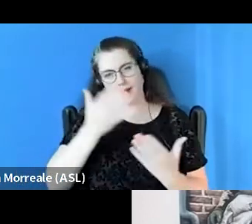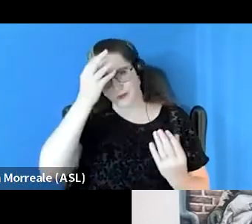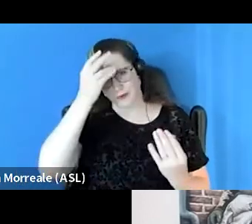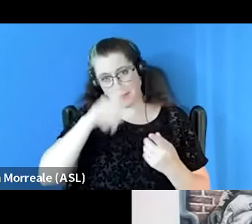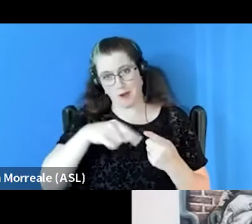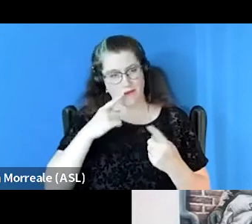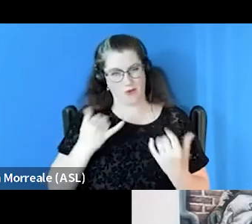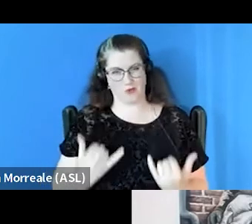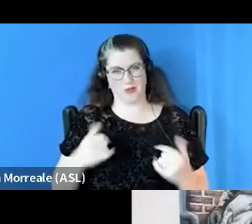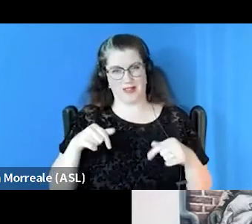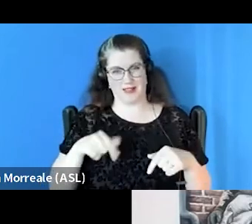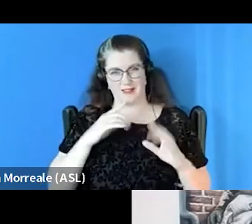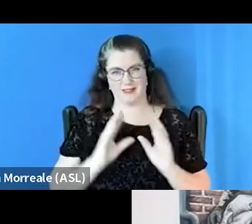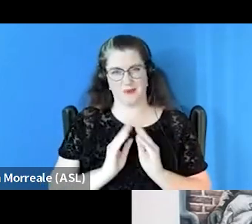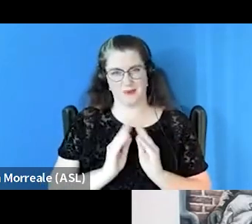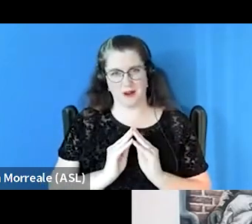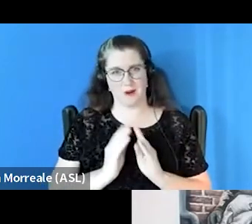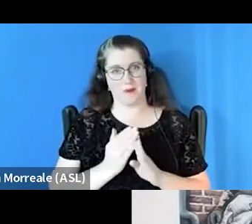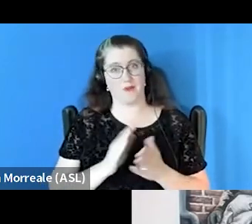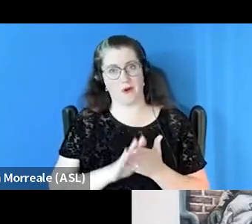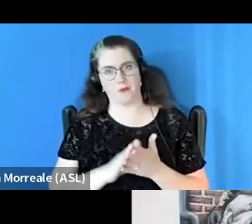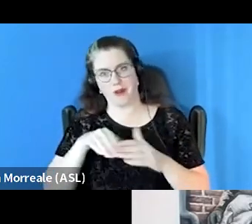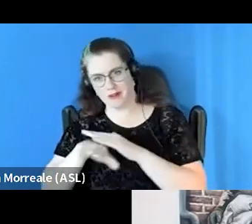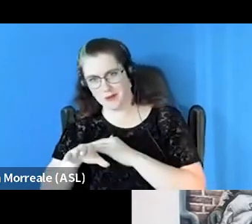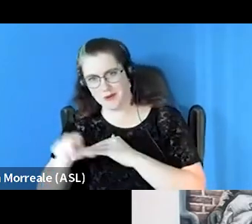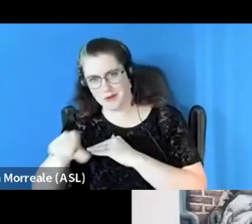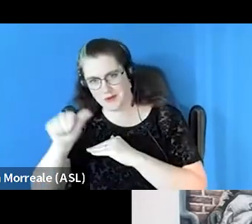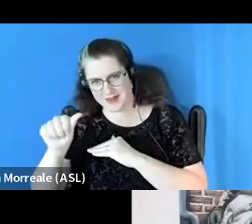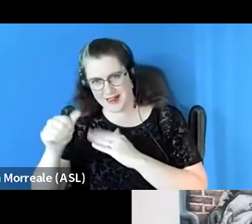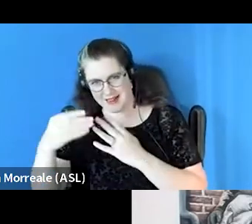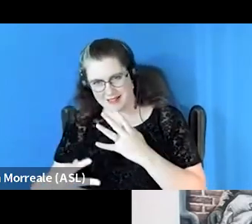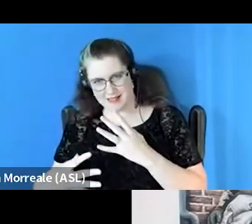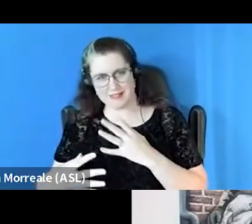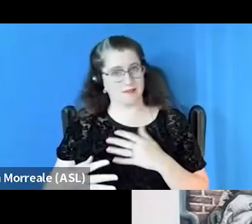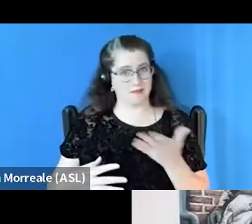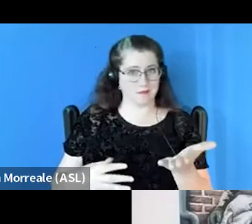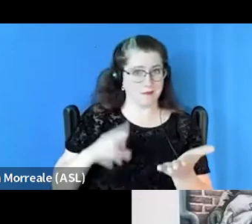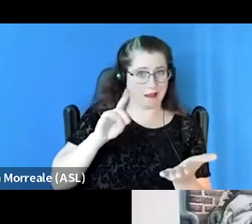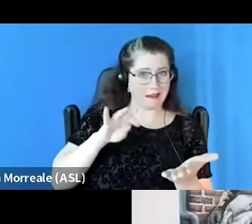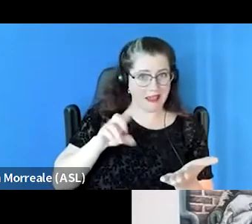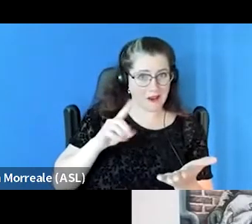before we go to the Q&A. So who would like to start first? And Donald you're welcome to start first again.